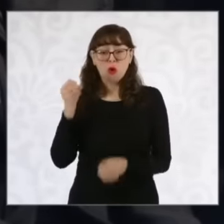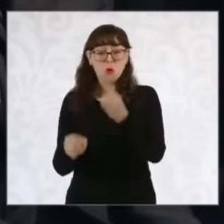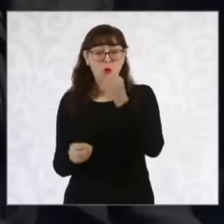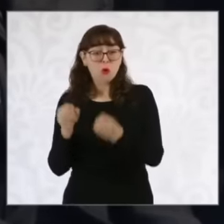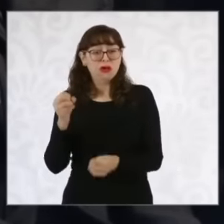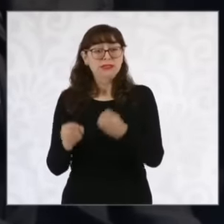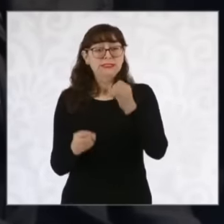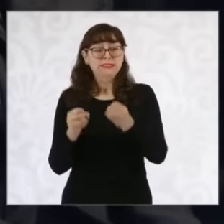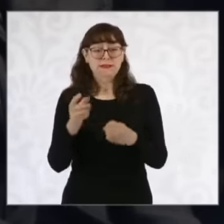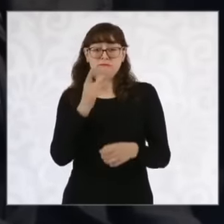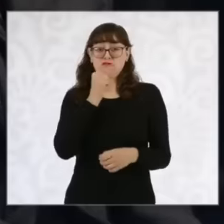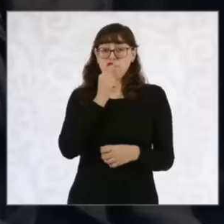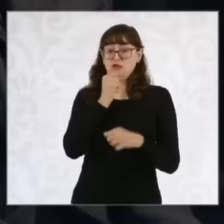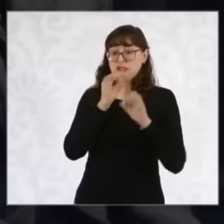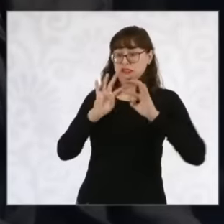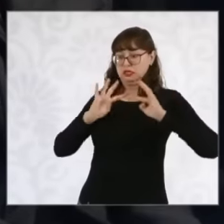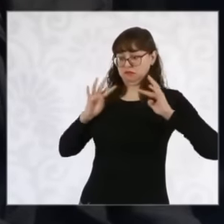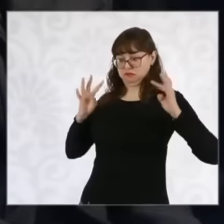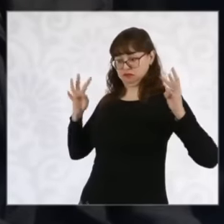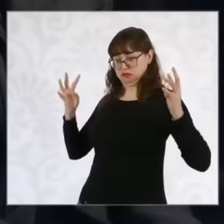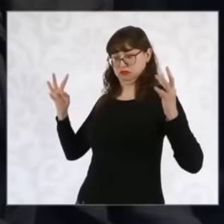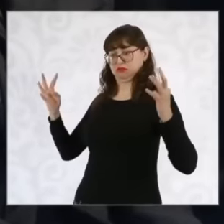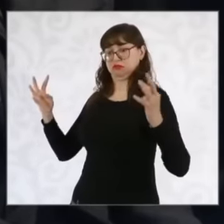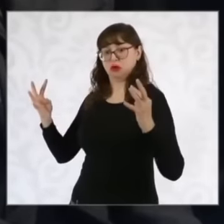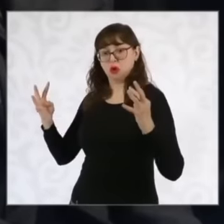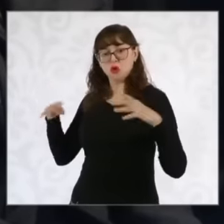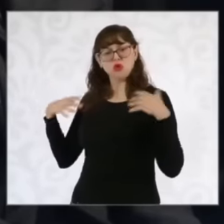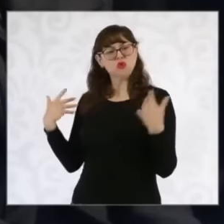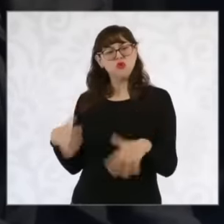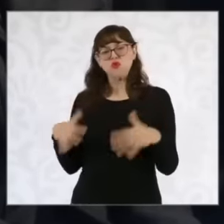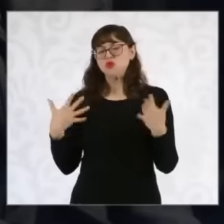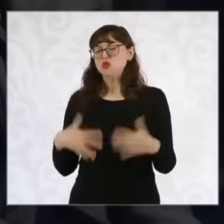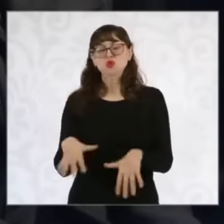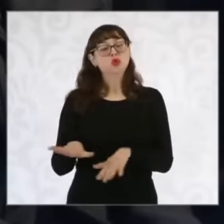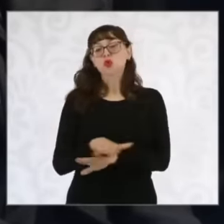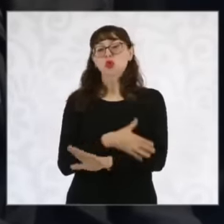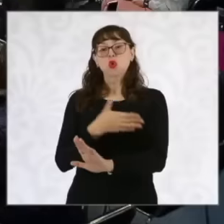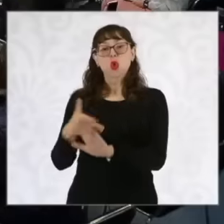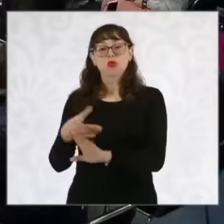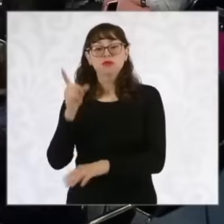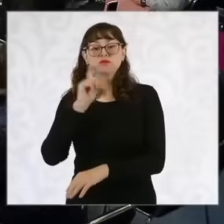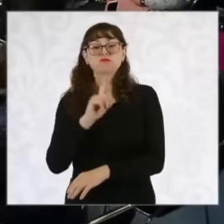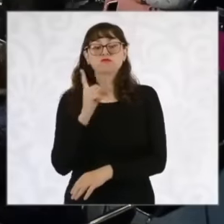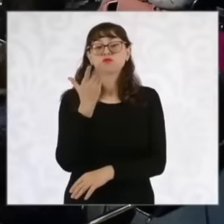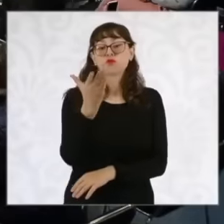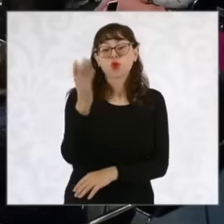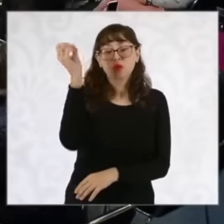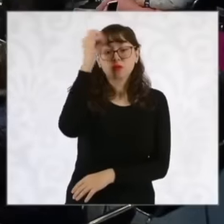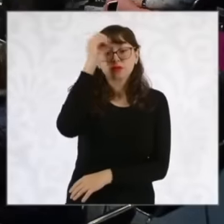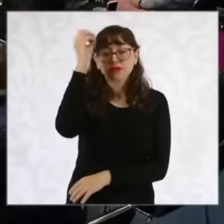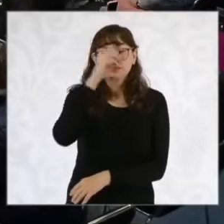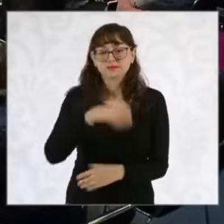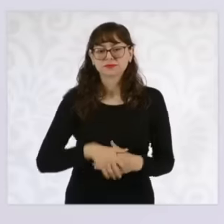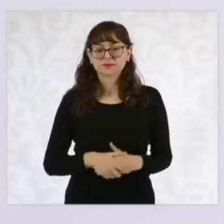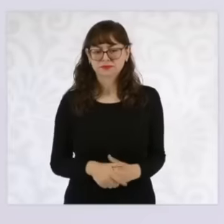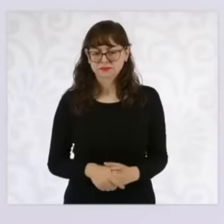a violation of their freedom of expression Well then, to know your president's opinion